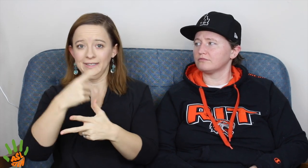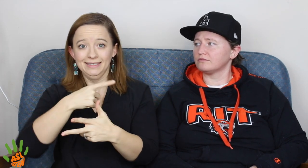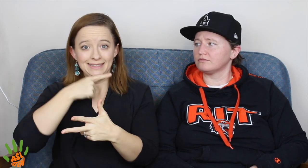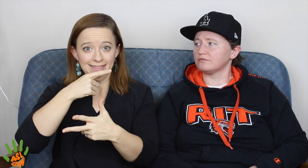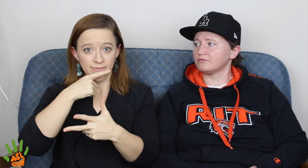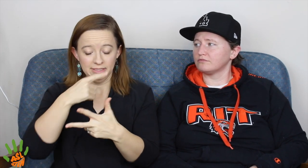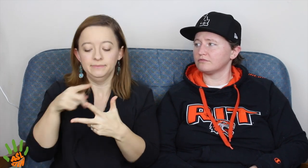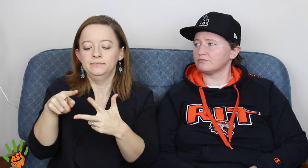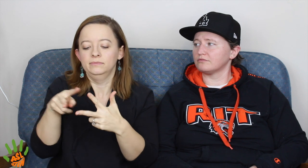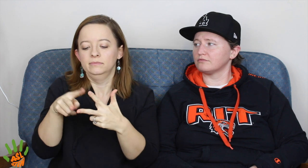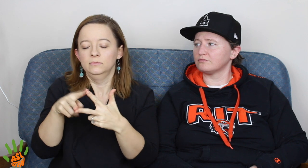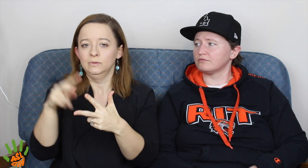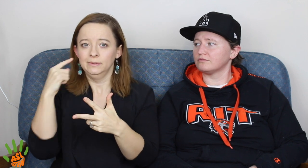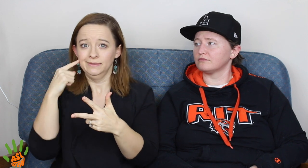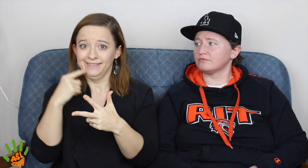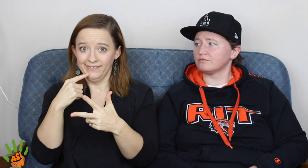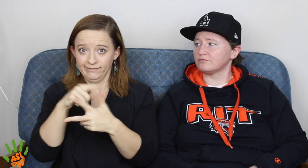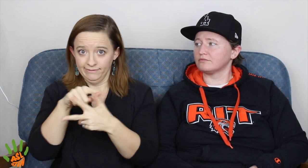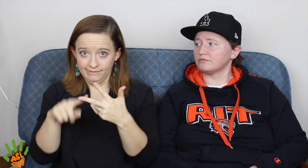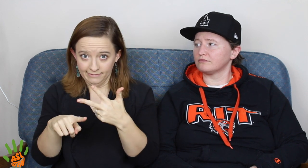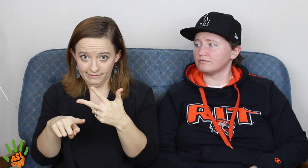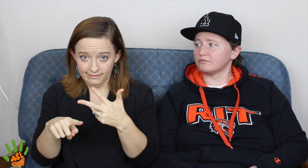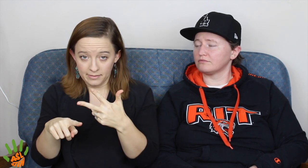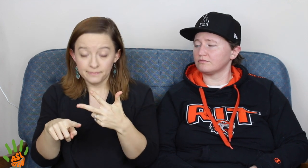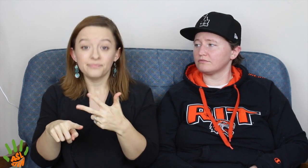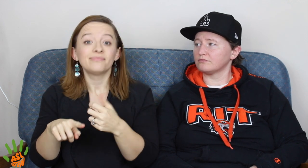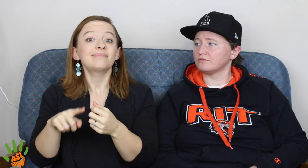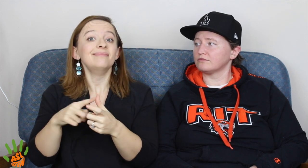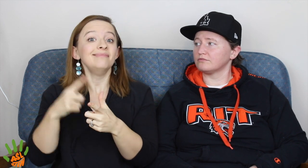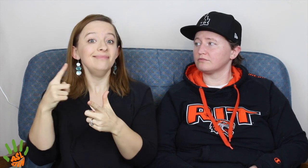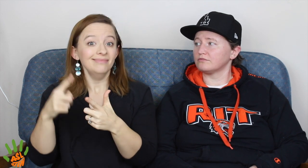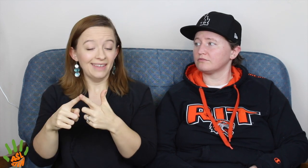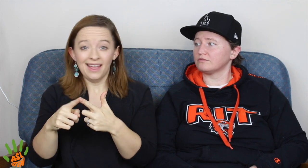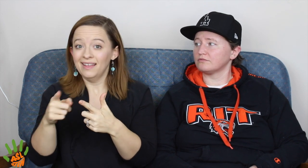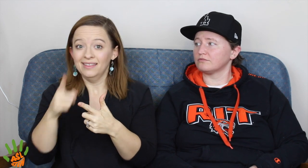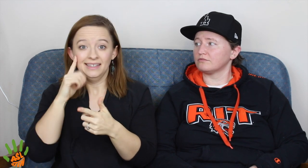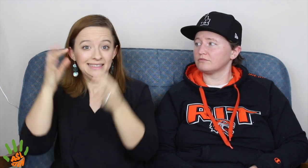The first one was hearing and the other 2 were Deaf.